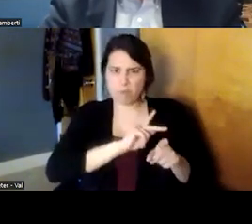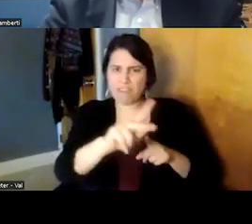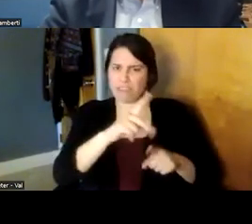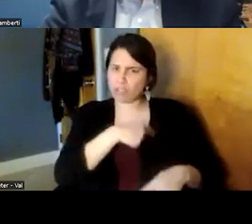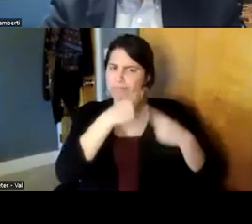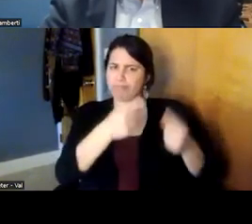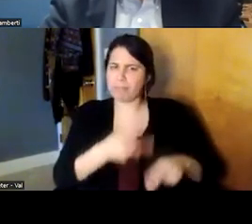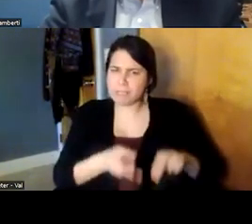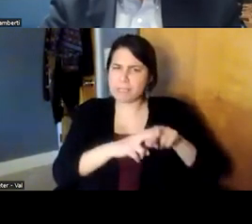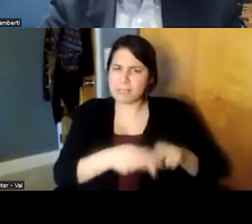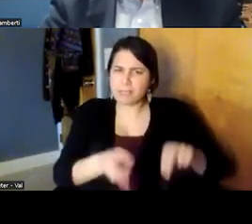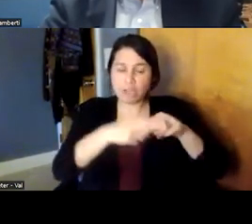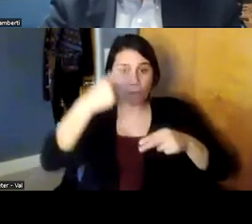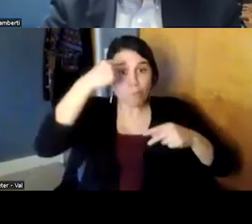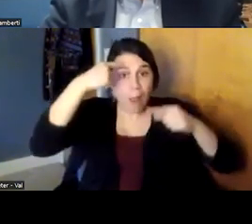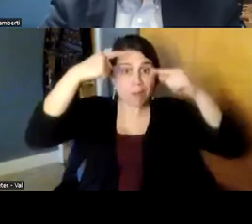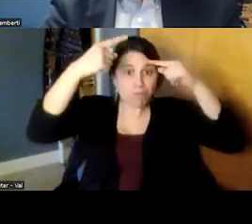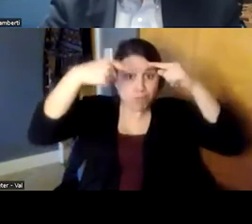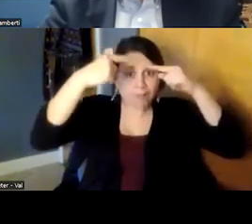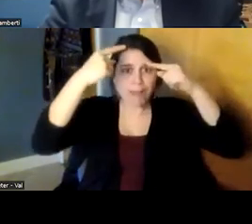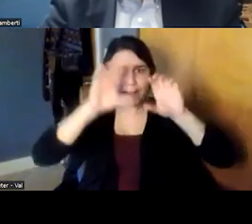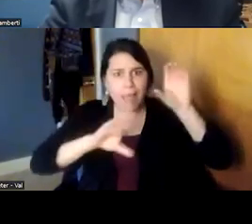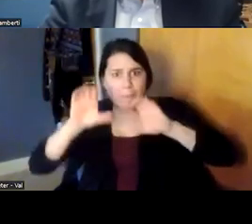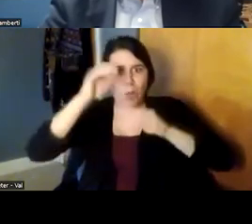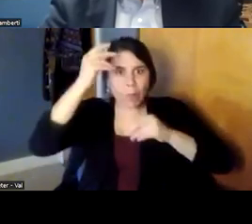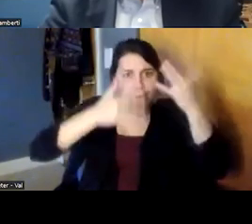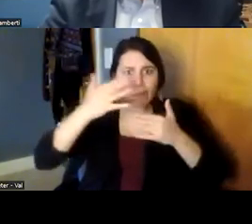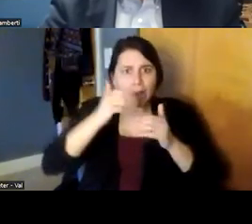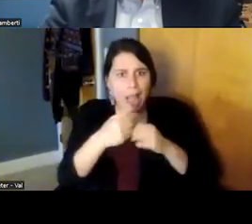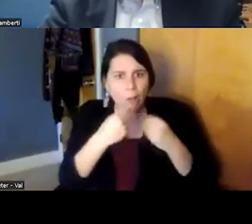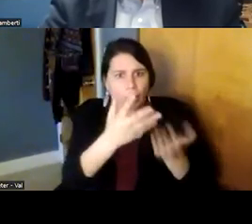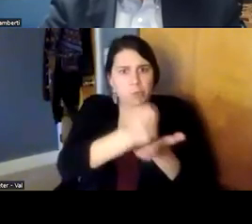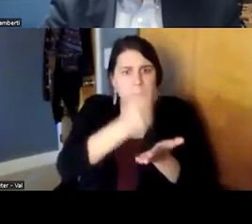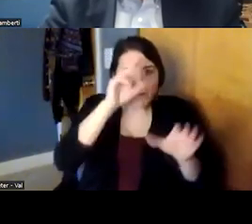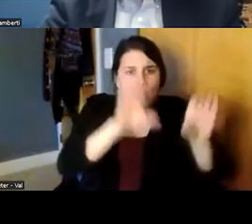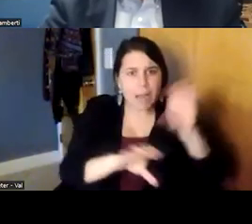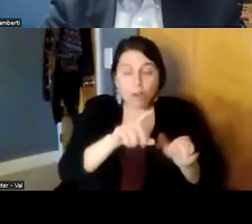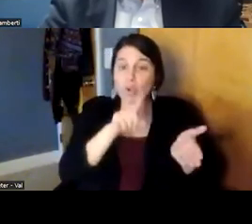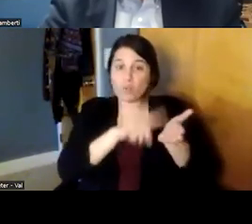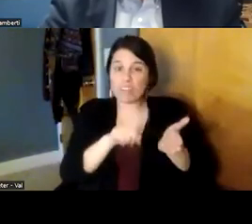brain processes and chemical treatment modes and research funding sources have been more directed